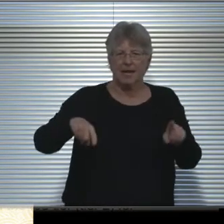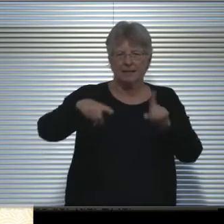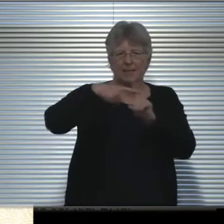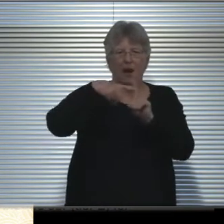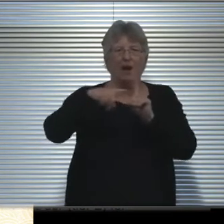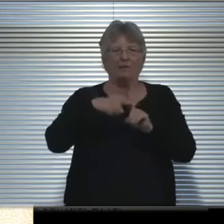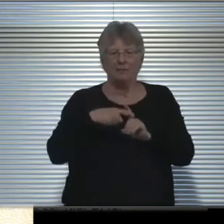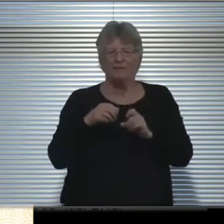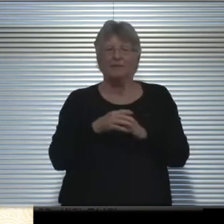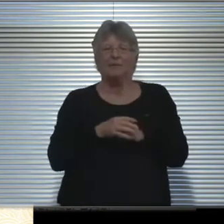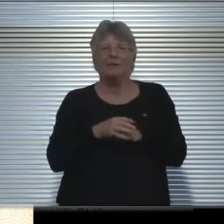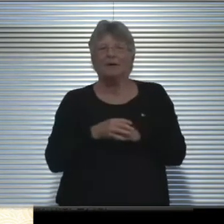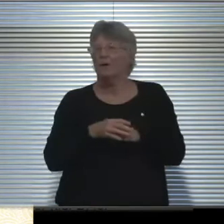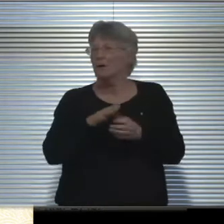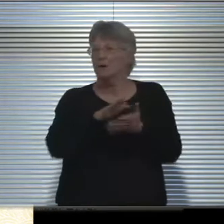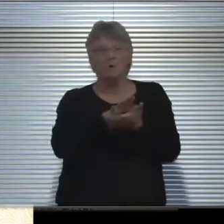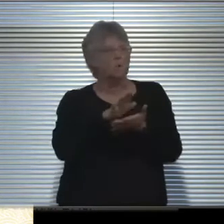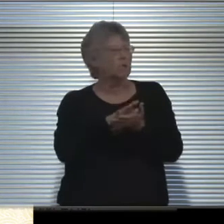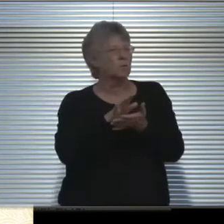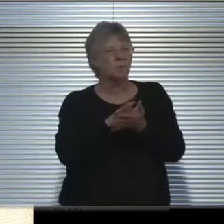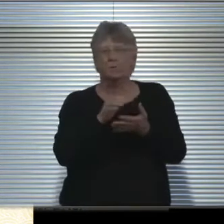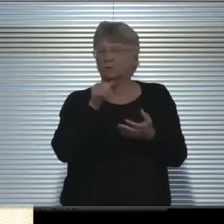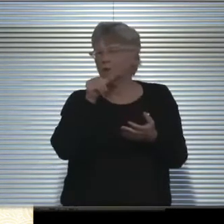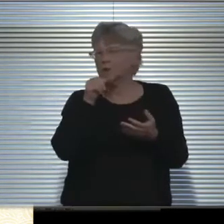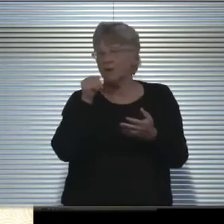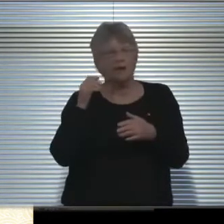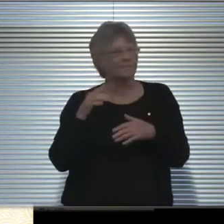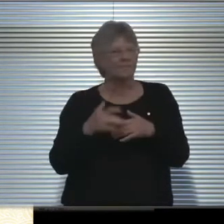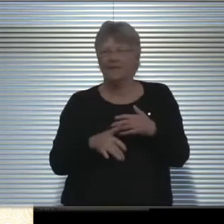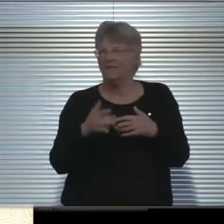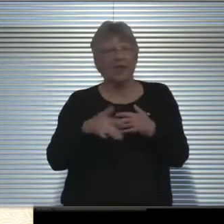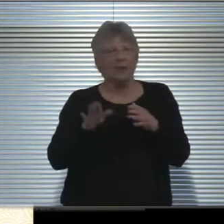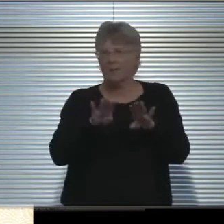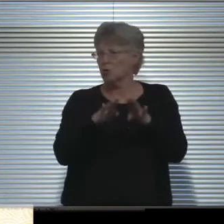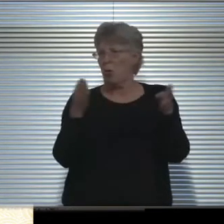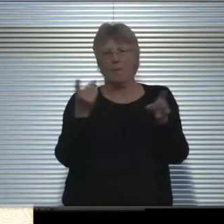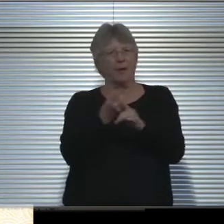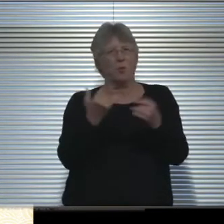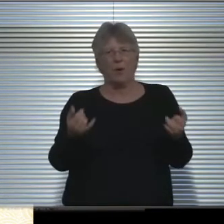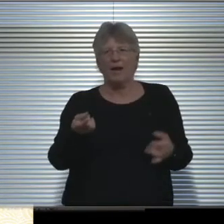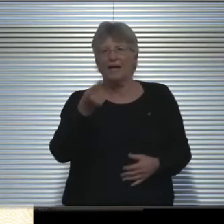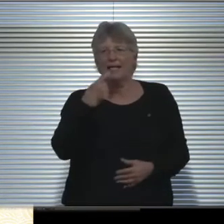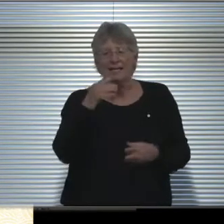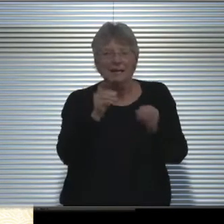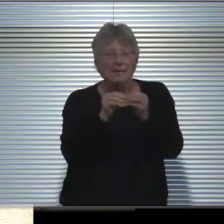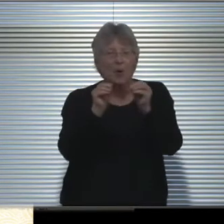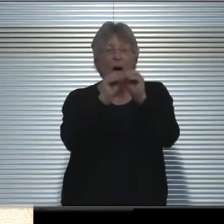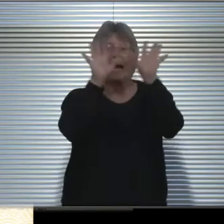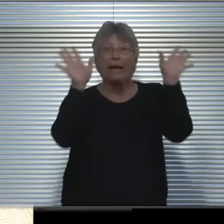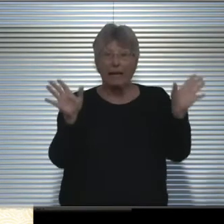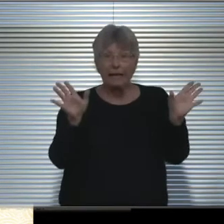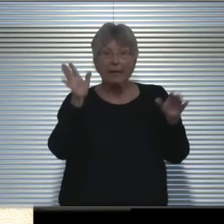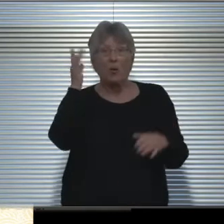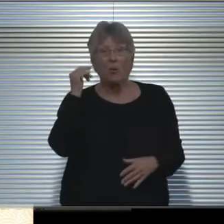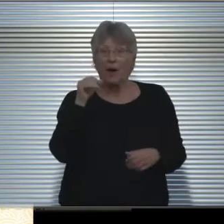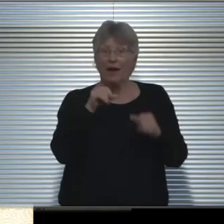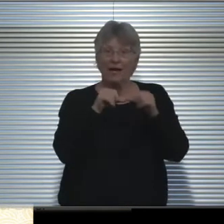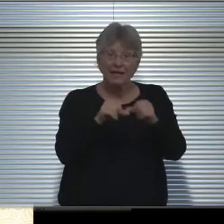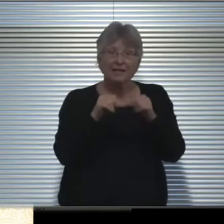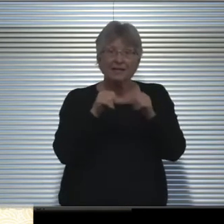and schools are not eligible to open right now. I wanna say that more clearly because there continues to be questions